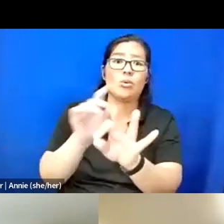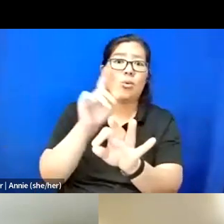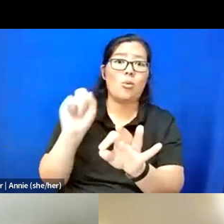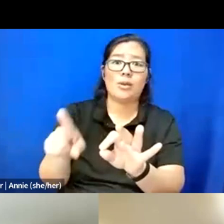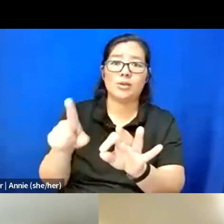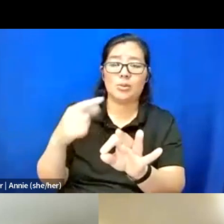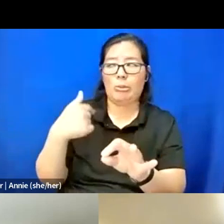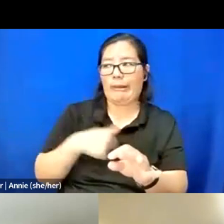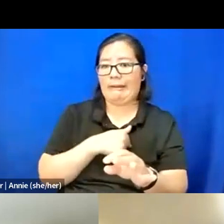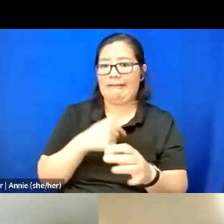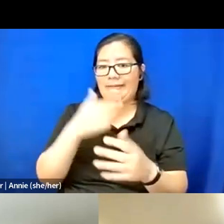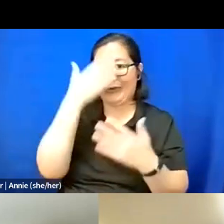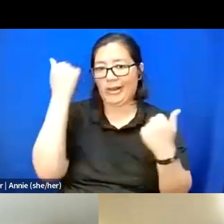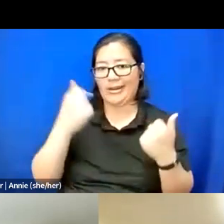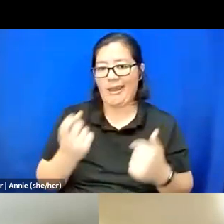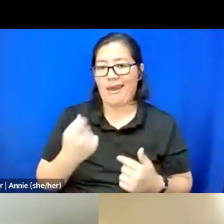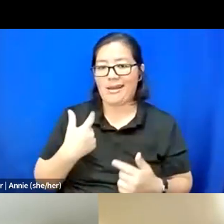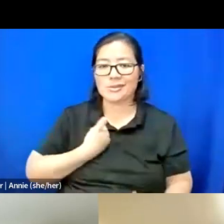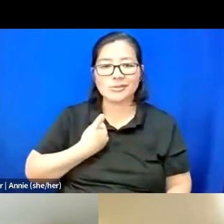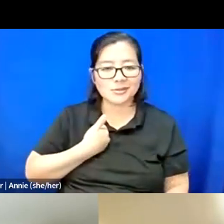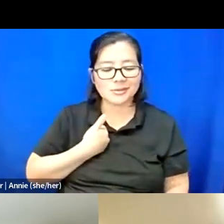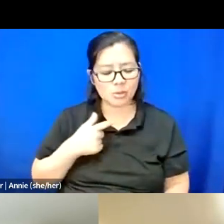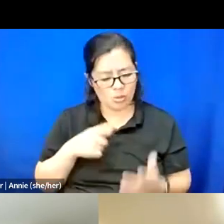to ask ourselves, which is what do I like, right?